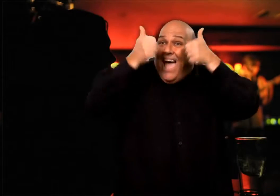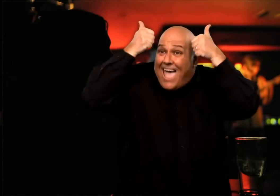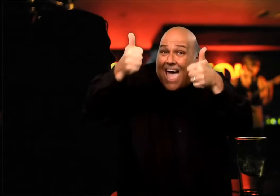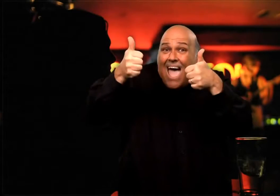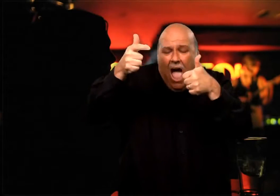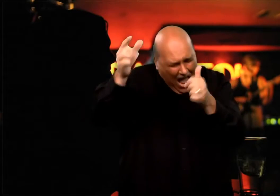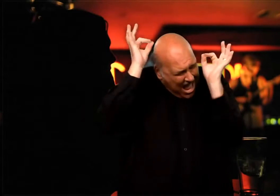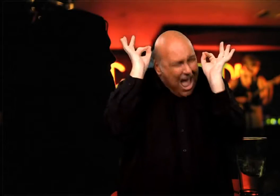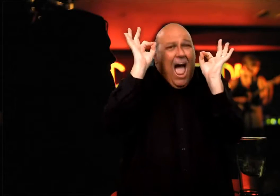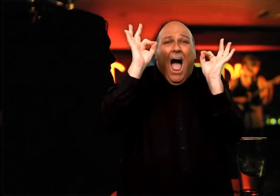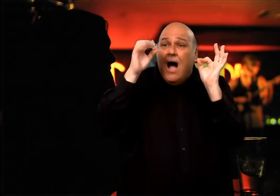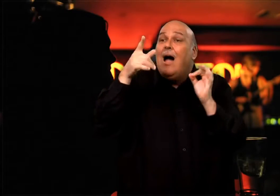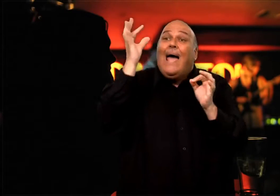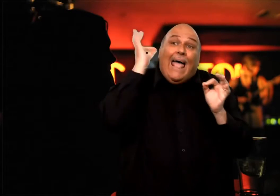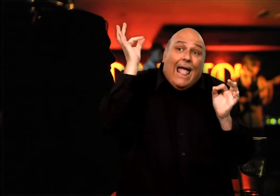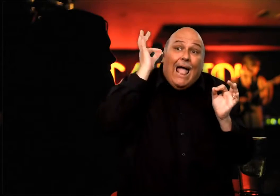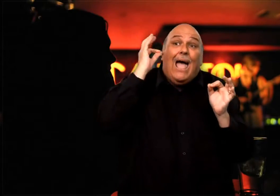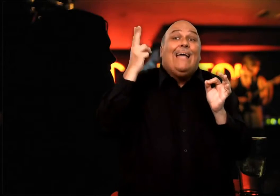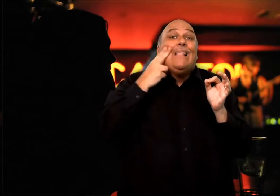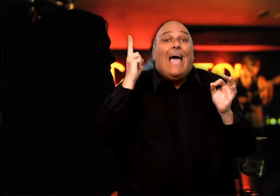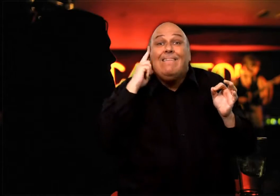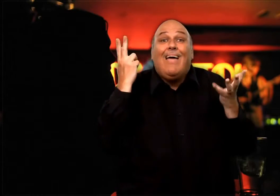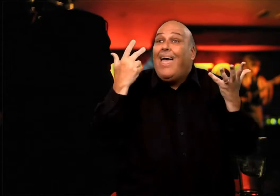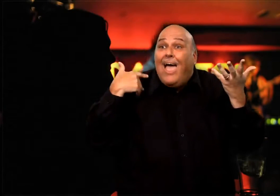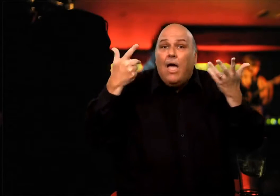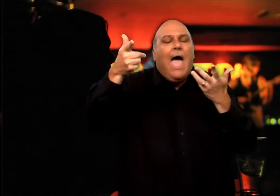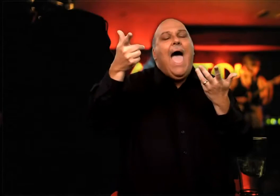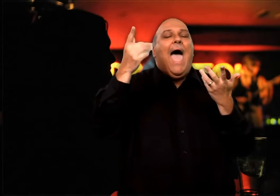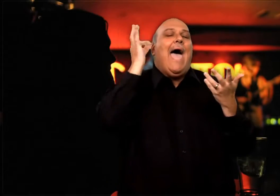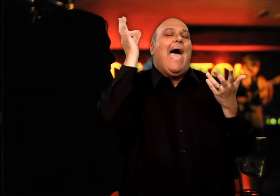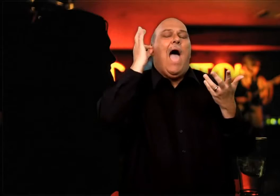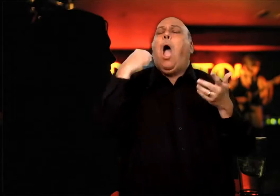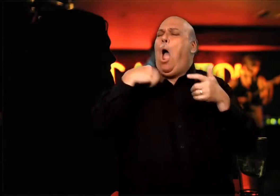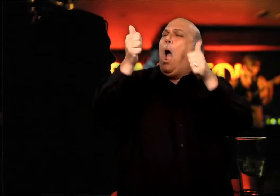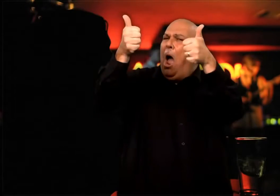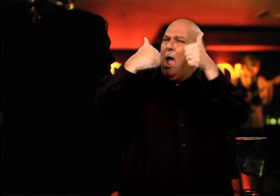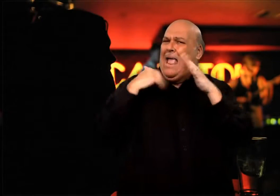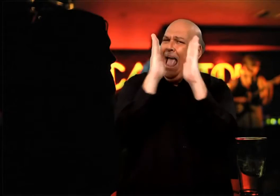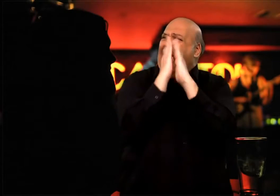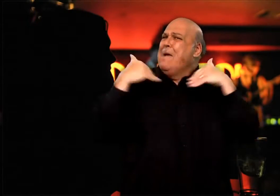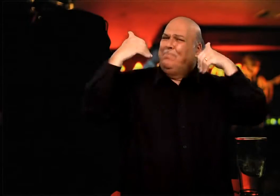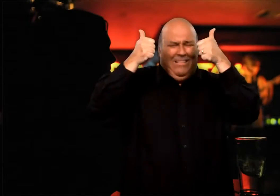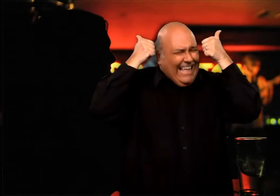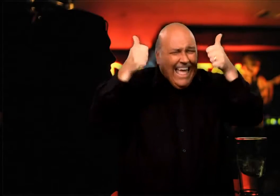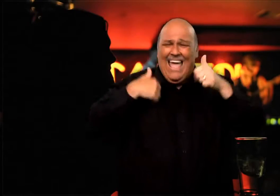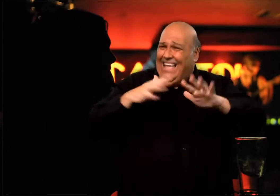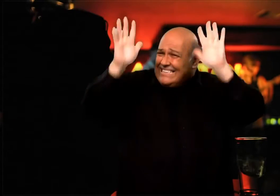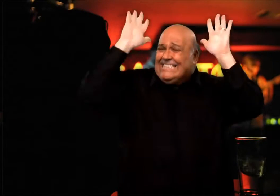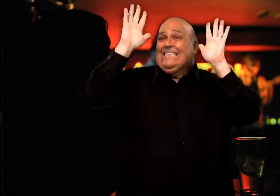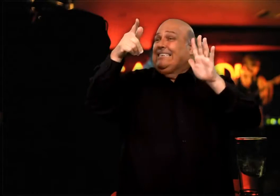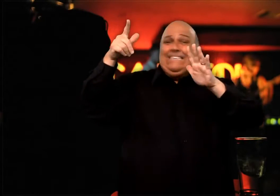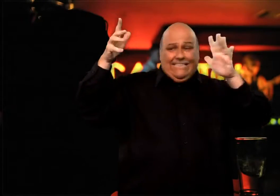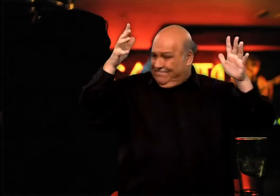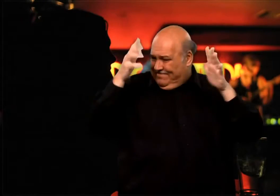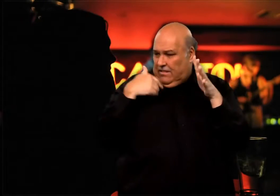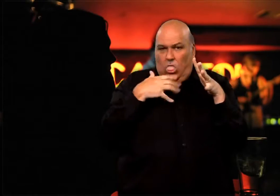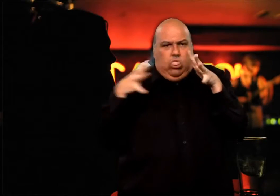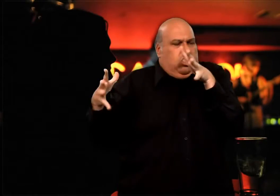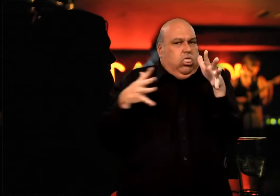that's just fine as long he is healthy.” I was beginning to become uncomfortable with so many people around me making it hard and harder for me to sign out